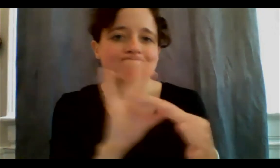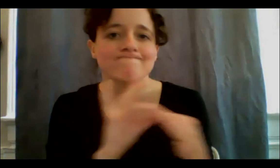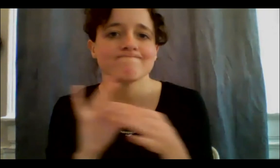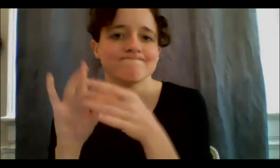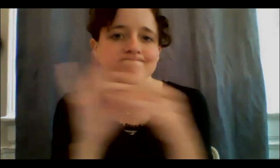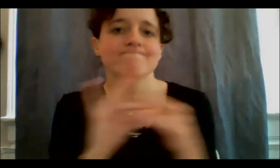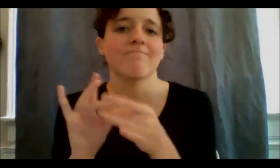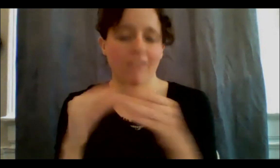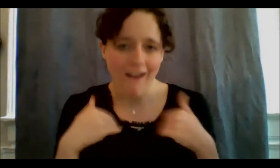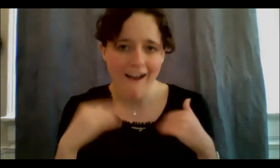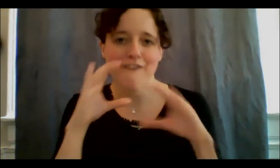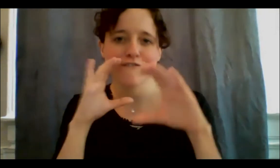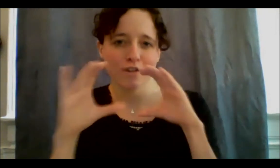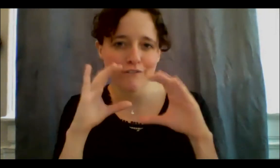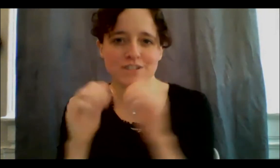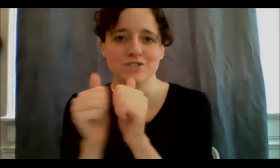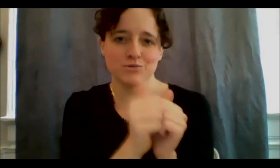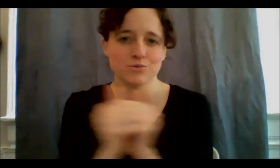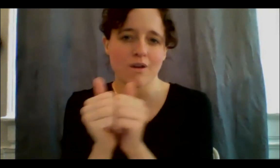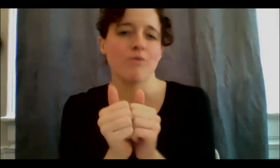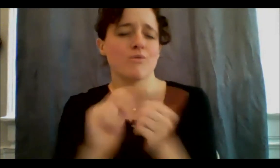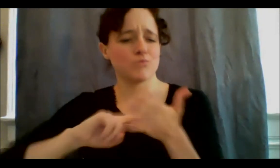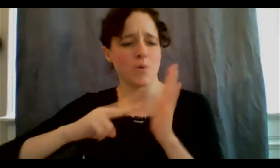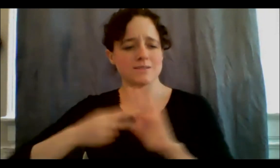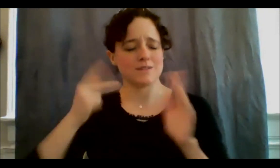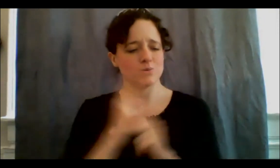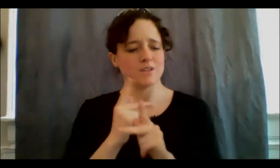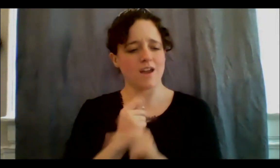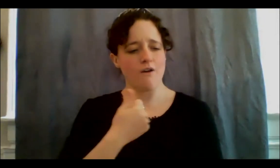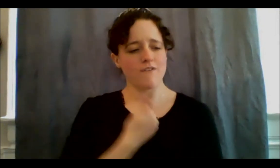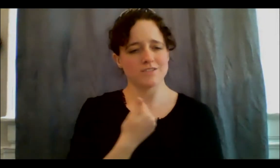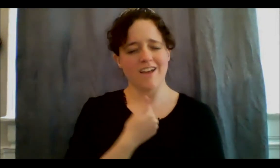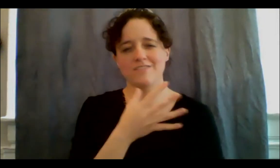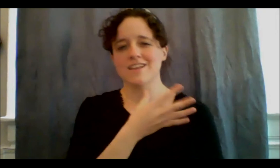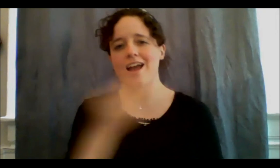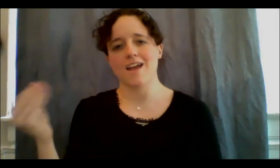what it means to take care of ourselves and what it means to take care of each other.